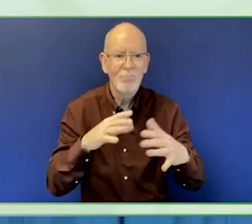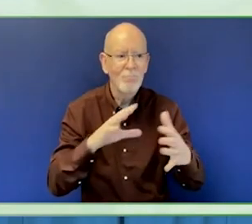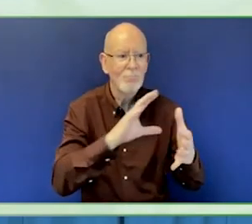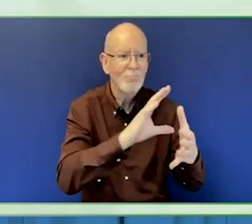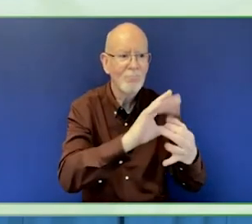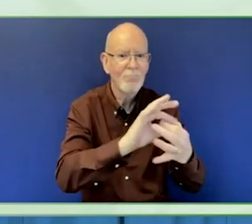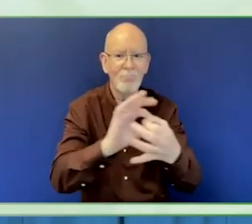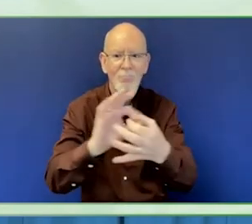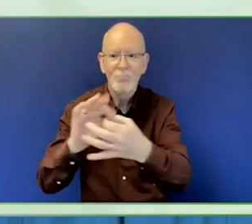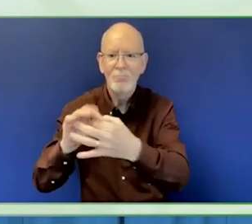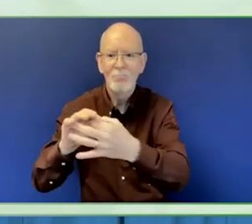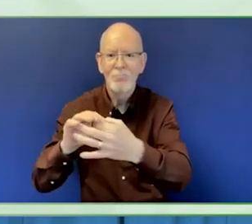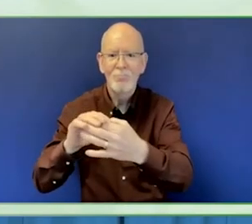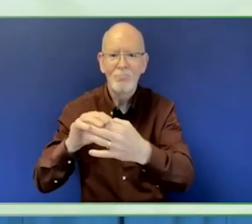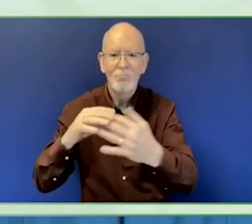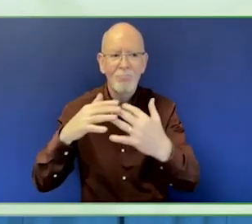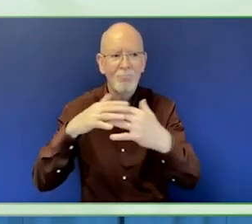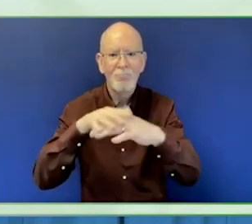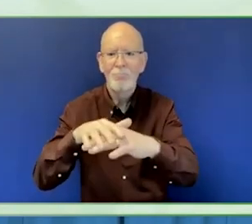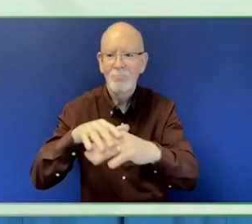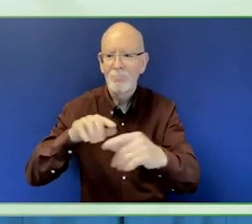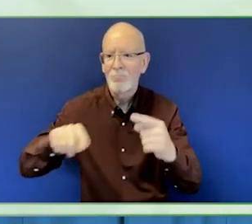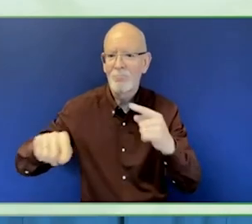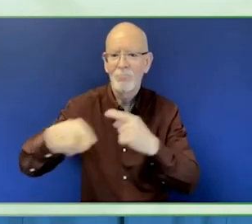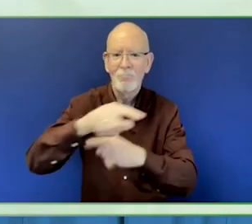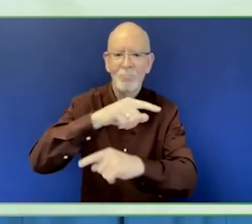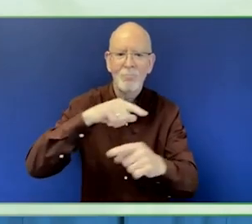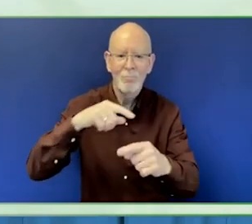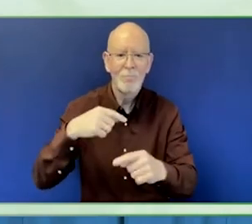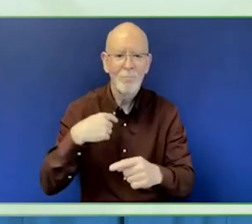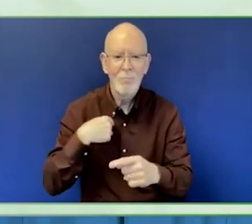in direct activities. Regardless, they main targeted.